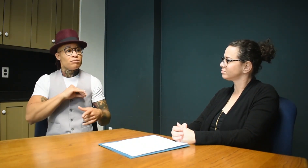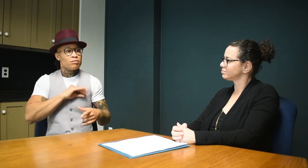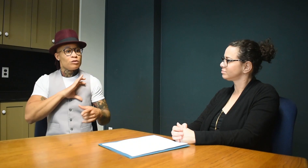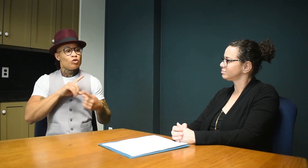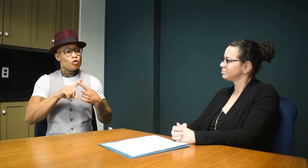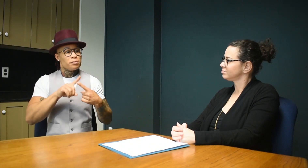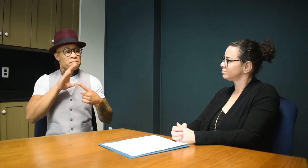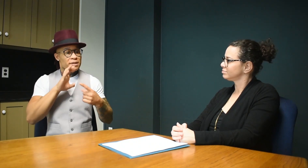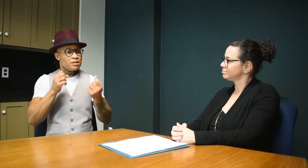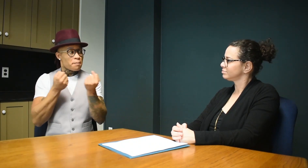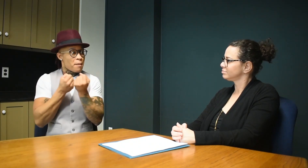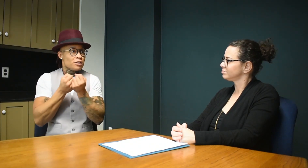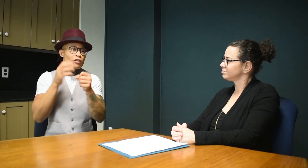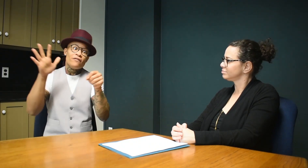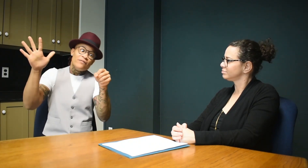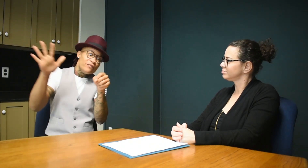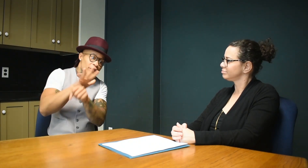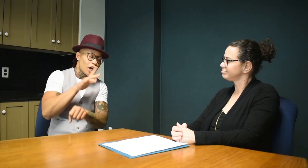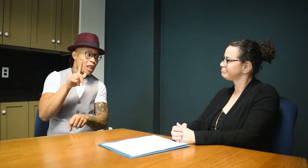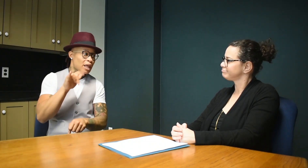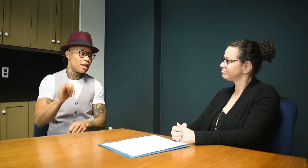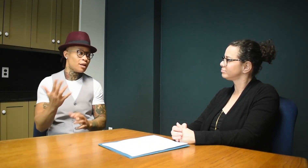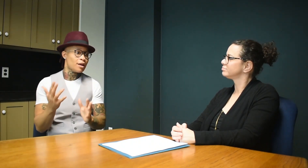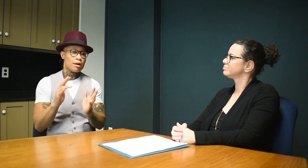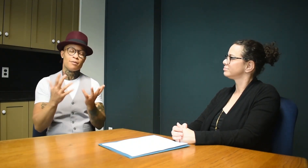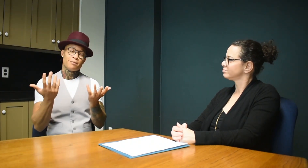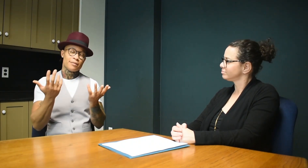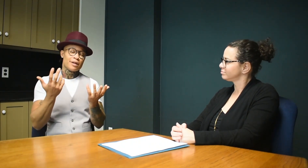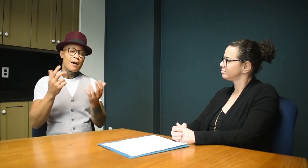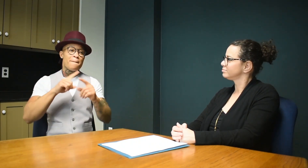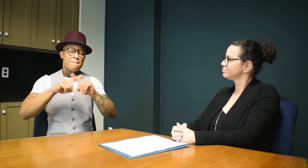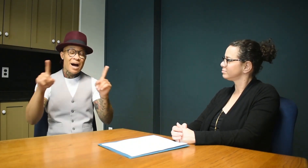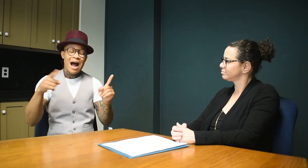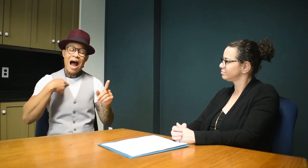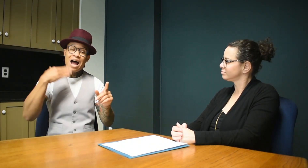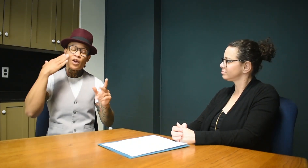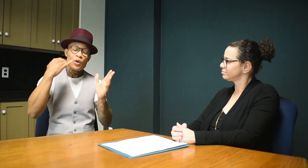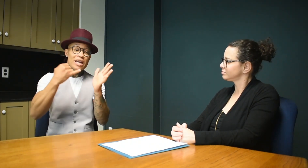Your self-esteem will drastically increase when you do this.